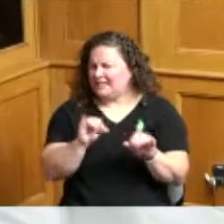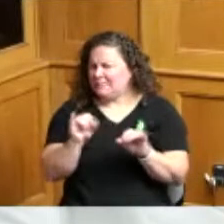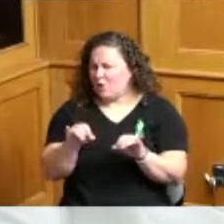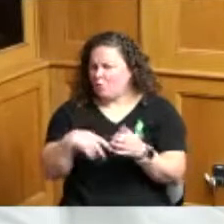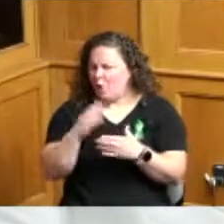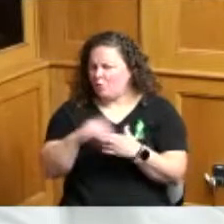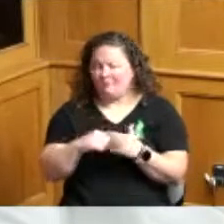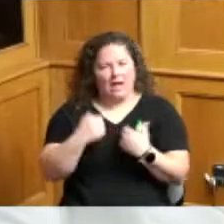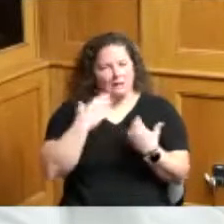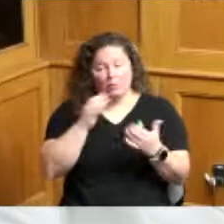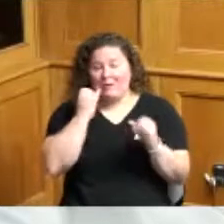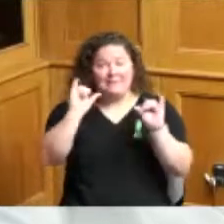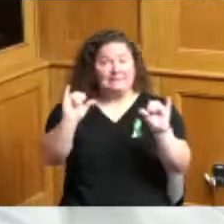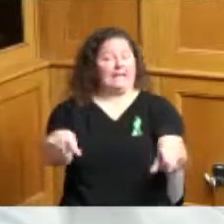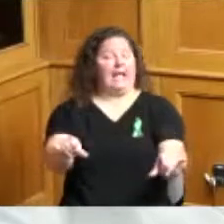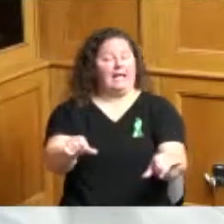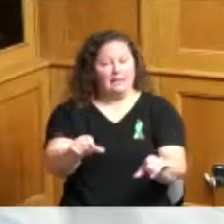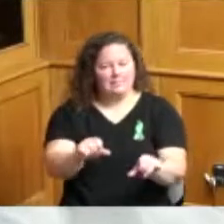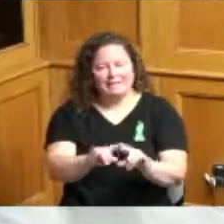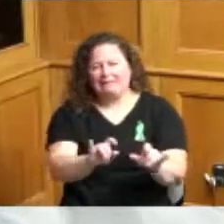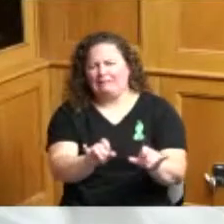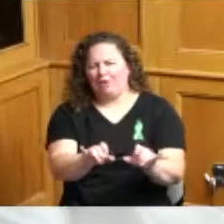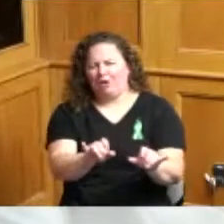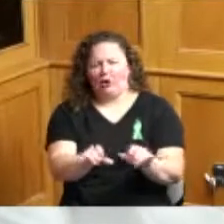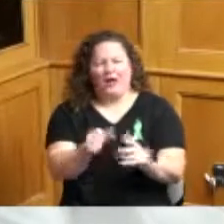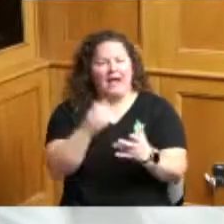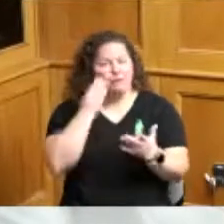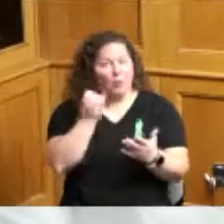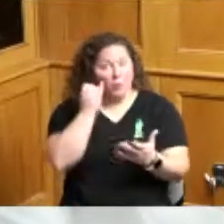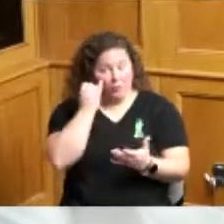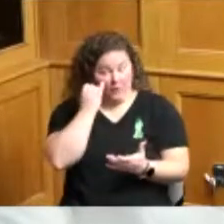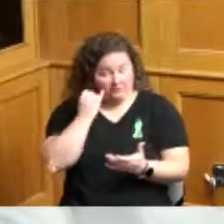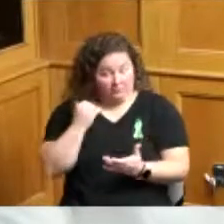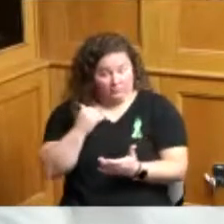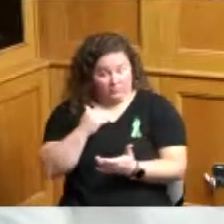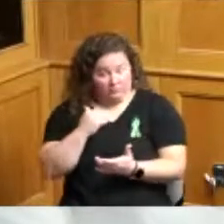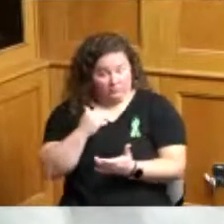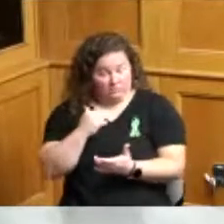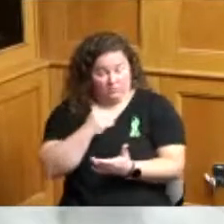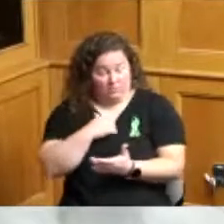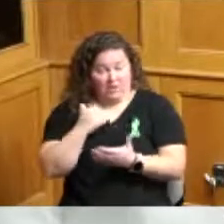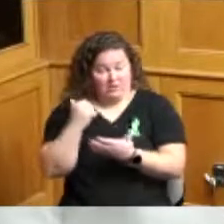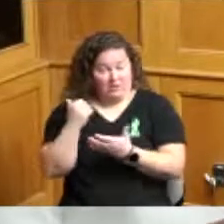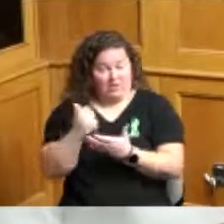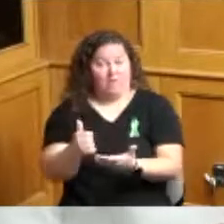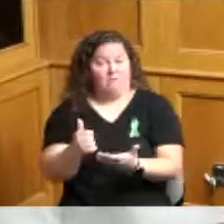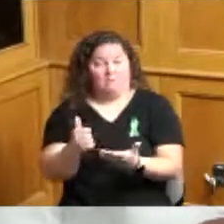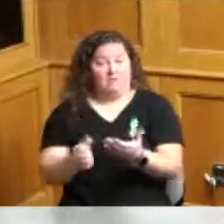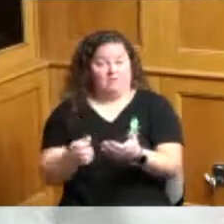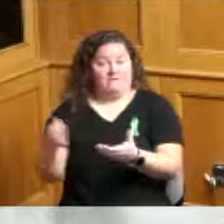I'm not sure what we do with it I know we helped fund the convention and visitors bureau and if not